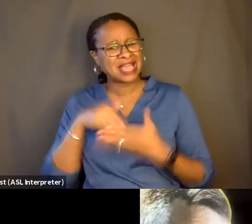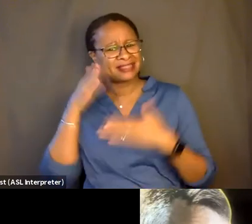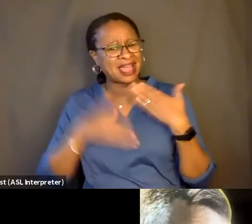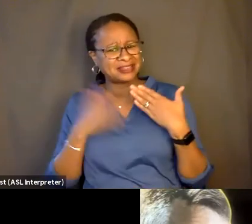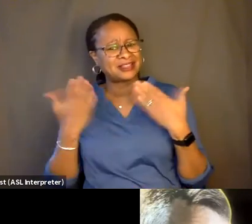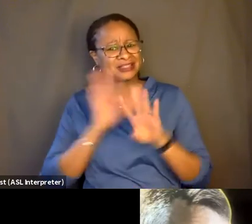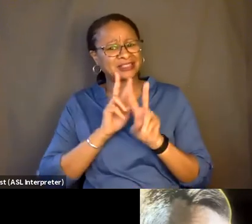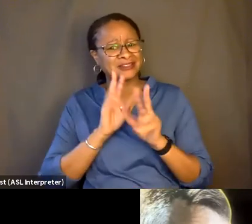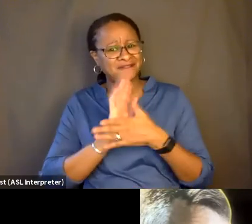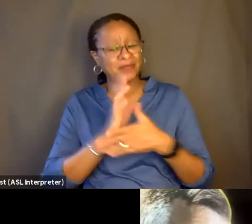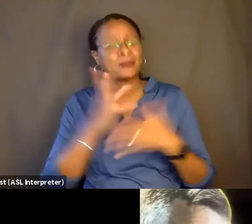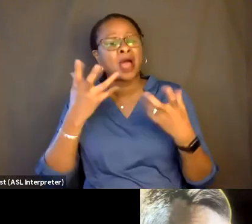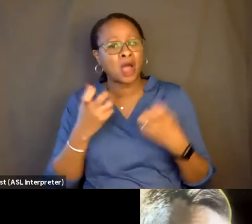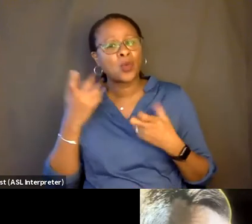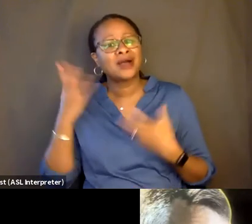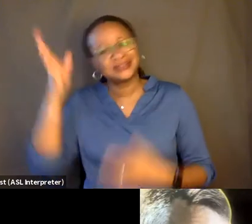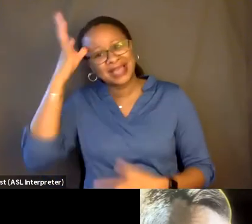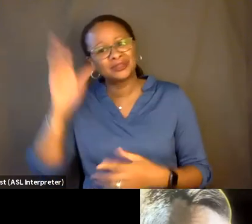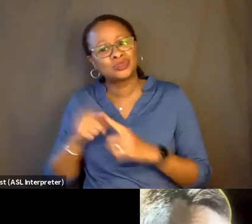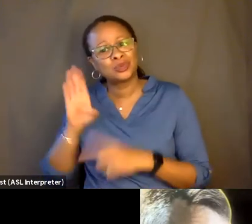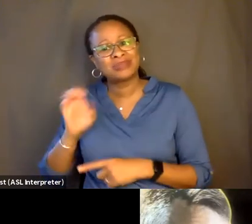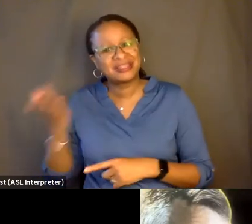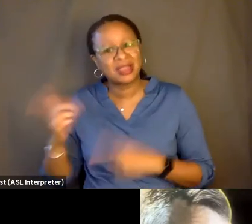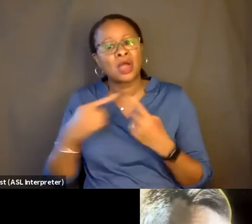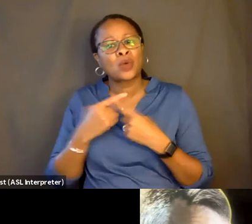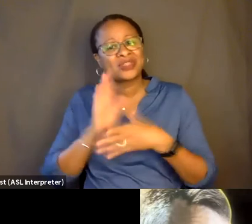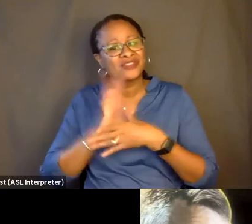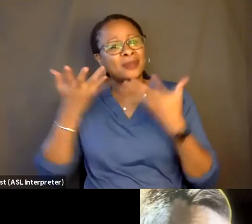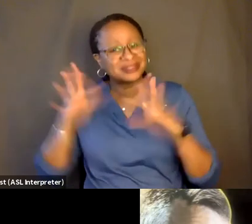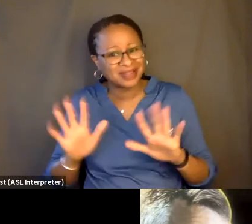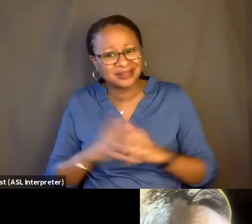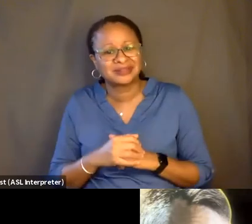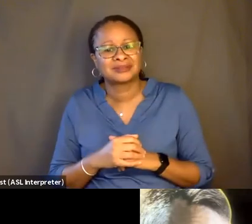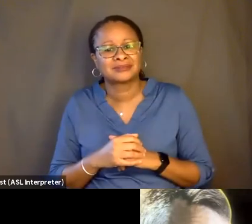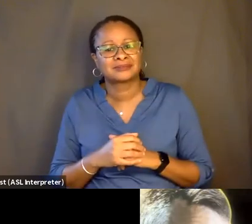I want dad to be there when this film is done.